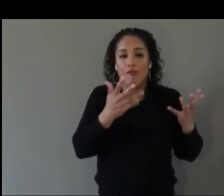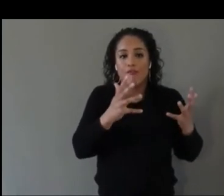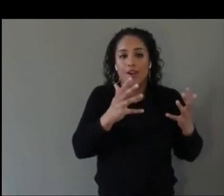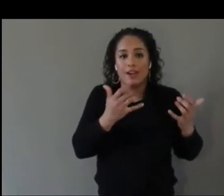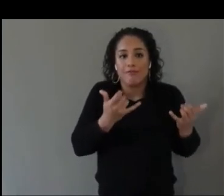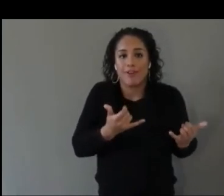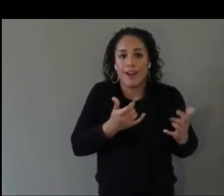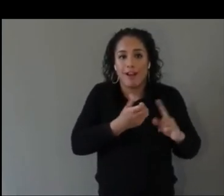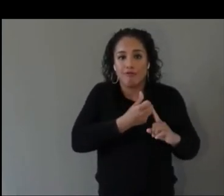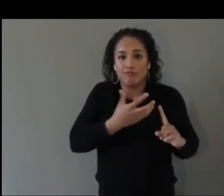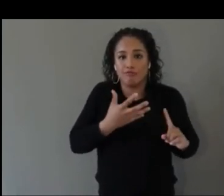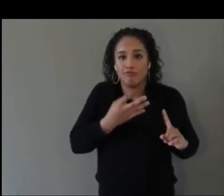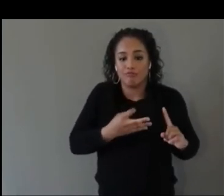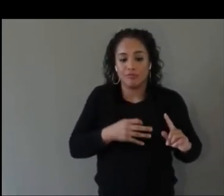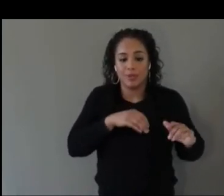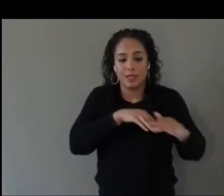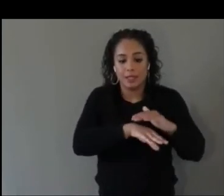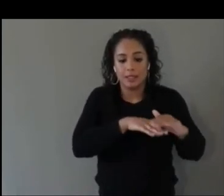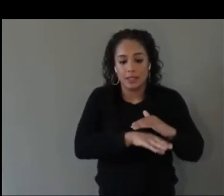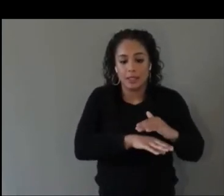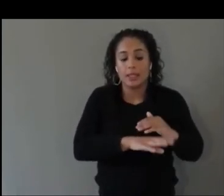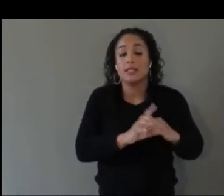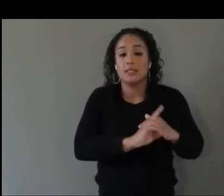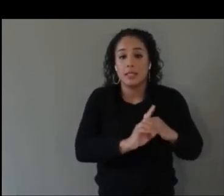build prototypes and experiences to push the edge.